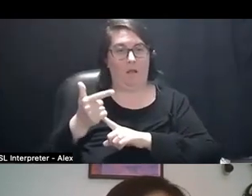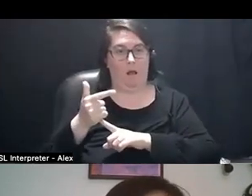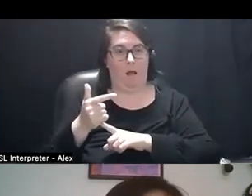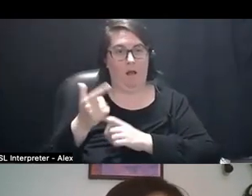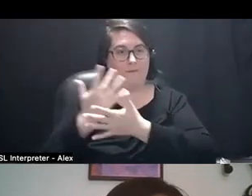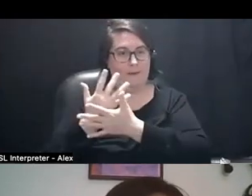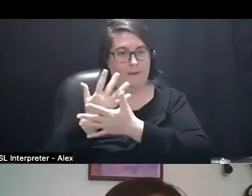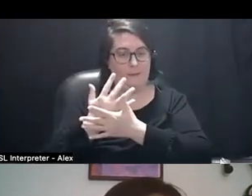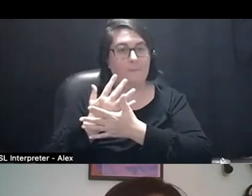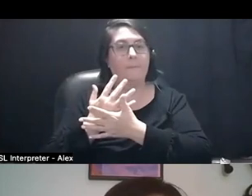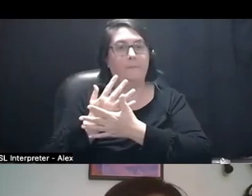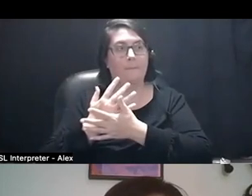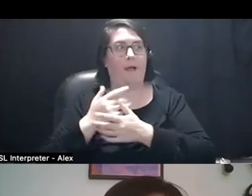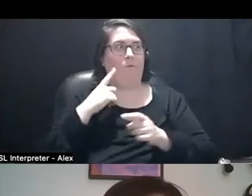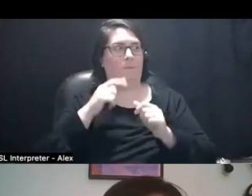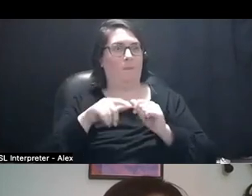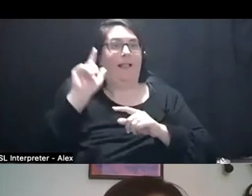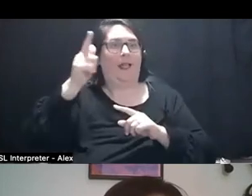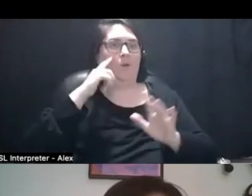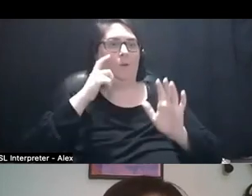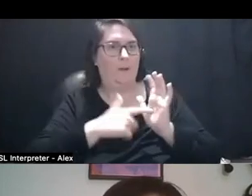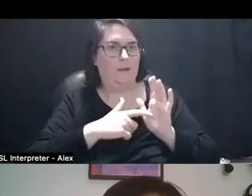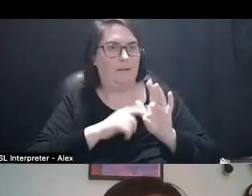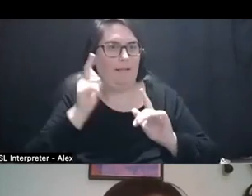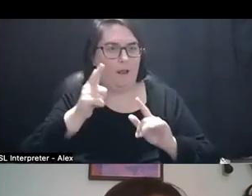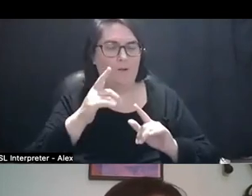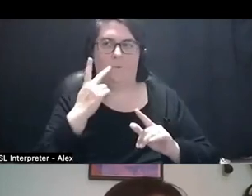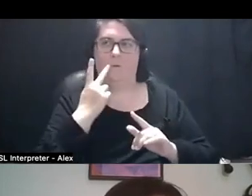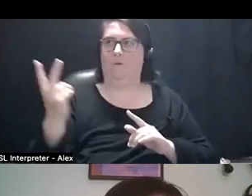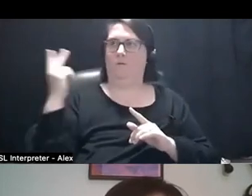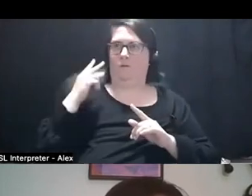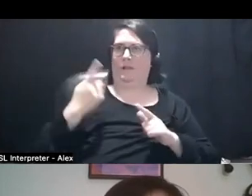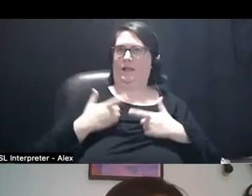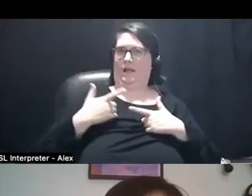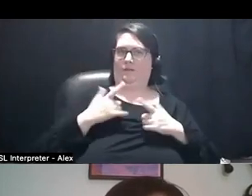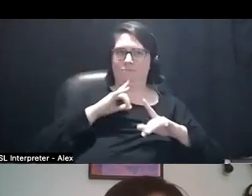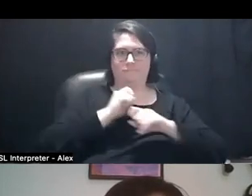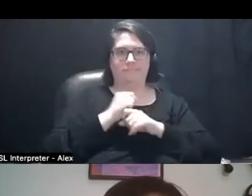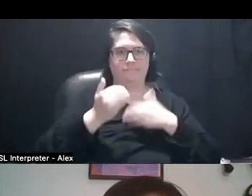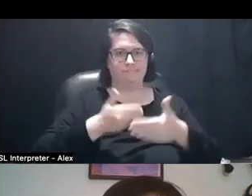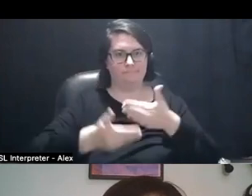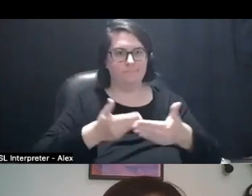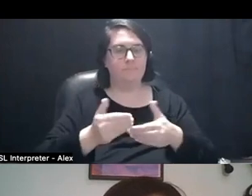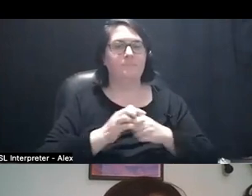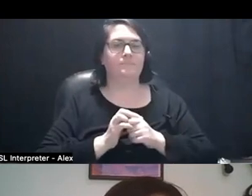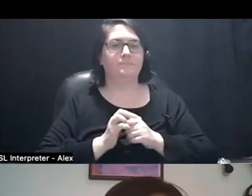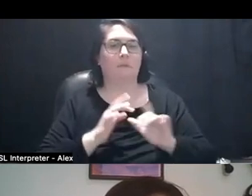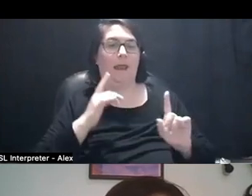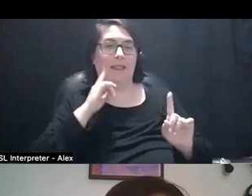to then be witnessed later on is like this life is living. And I think especially as the show, as I said earlier,